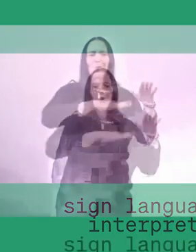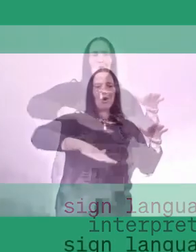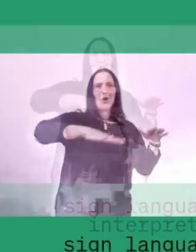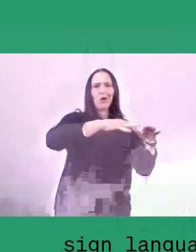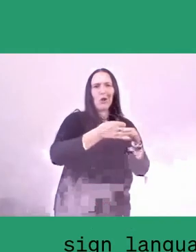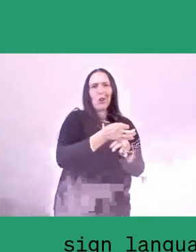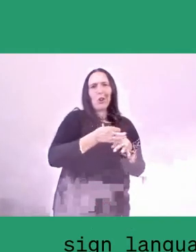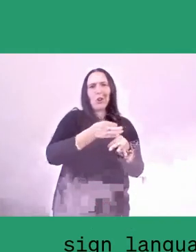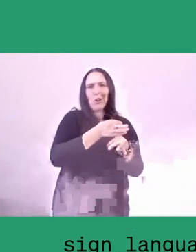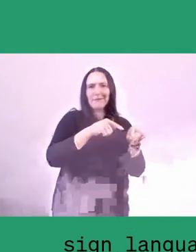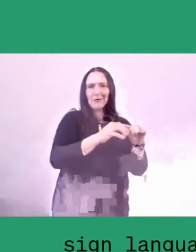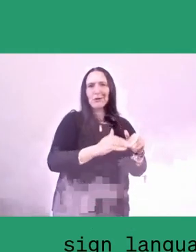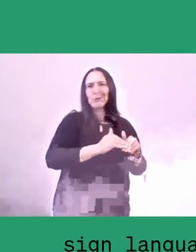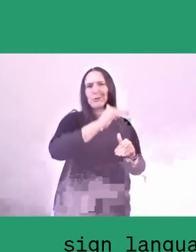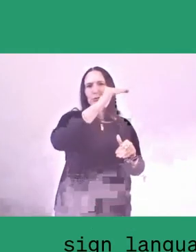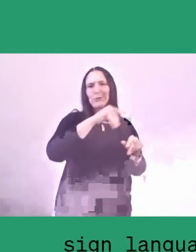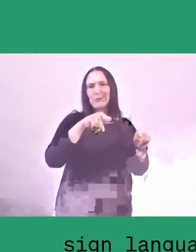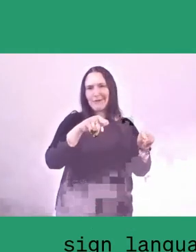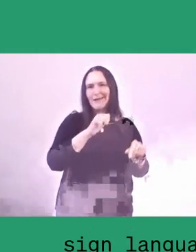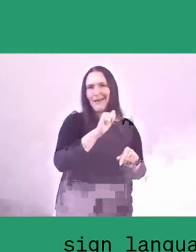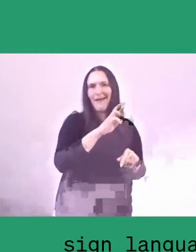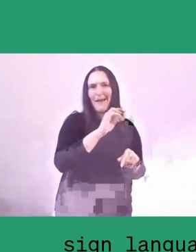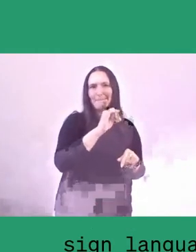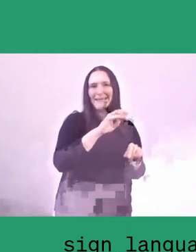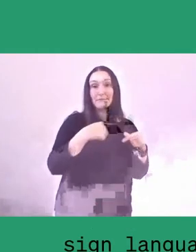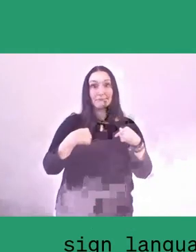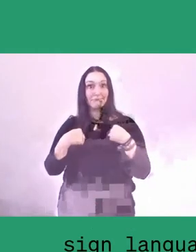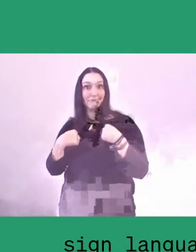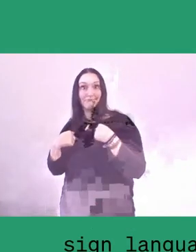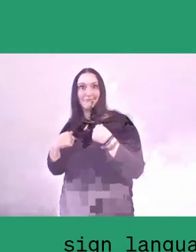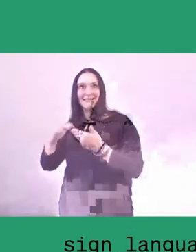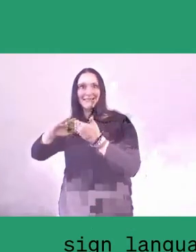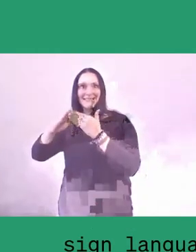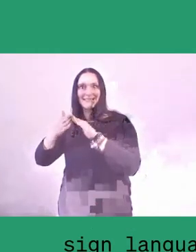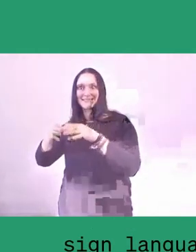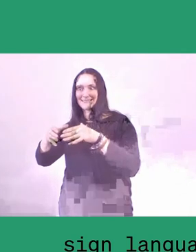I learnt about lumbung from children's textbook stories